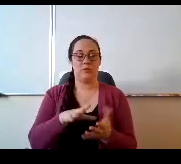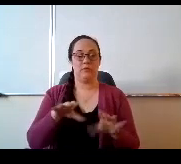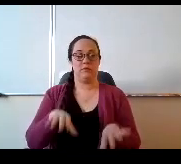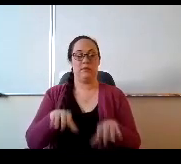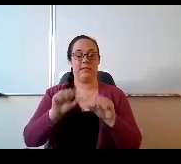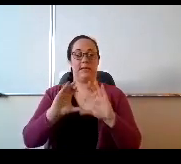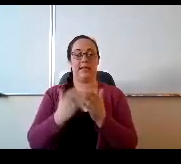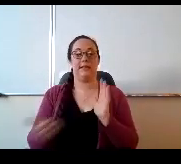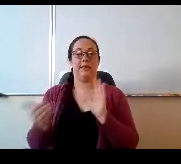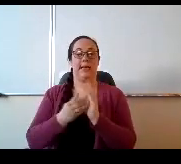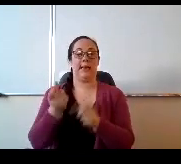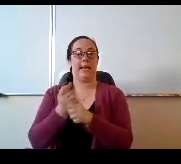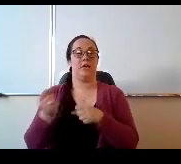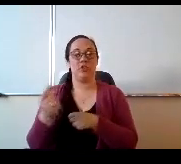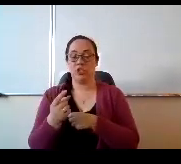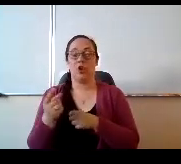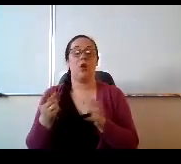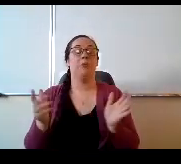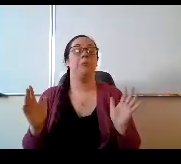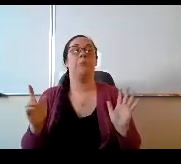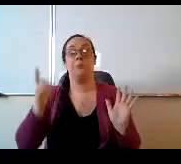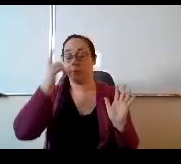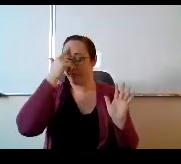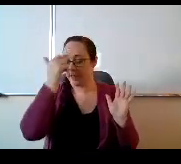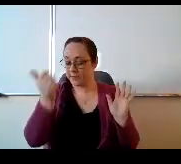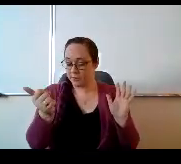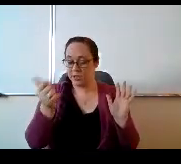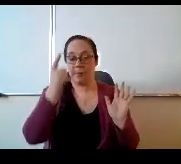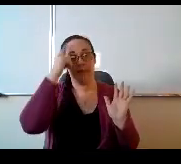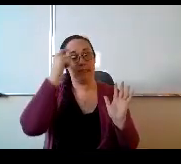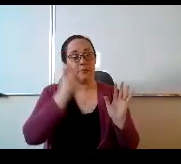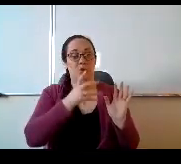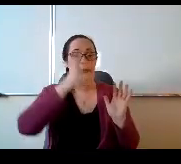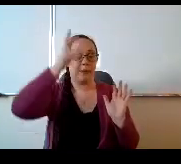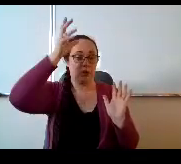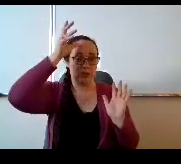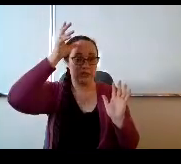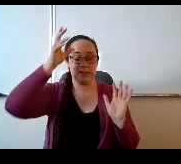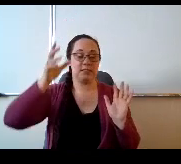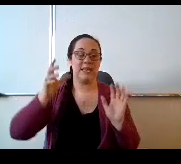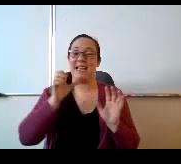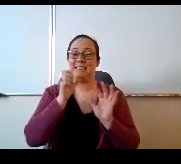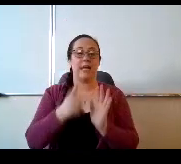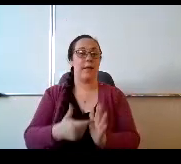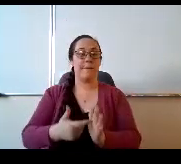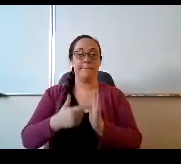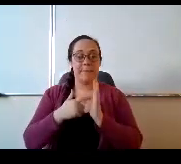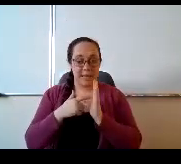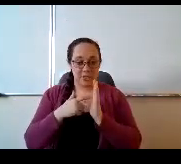the following school year, you know that that's up to them and the parents you know. This is certainly not mandatory,